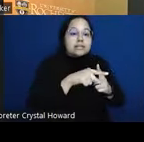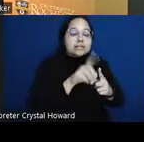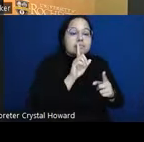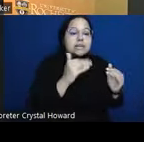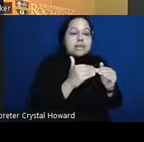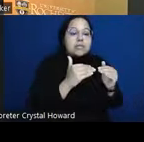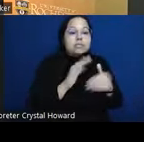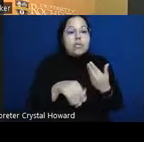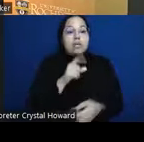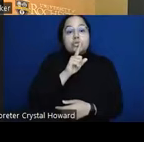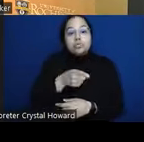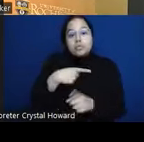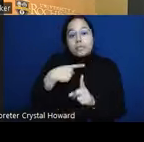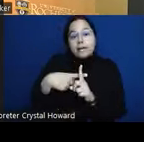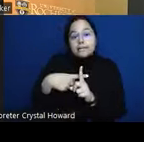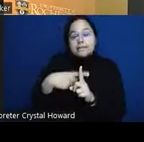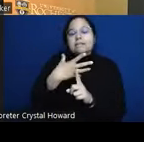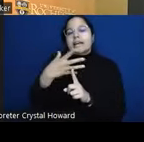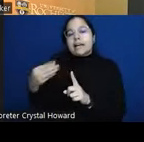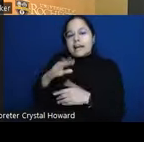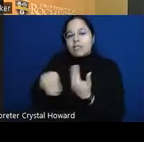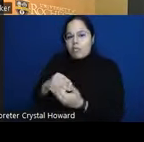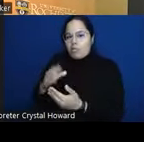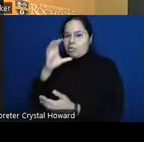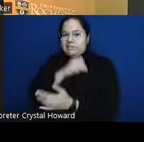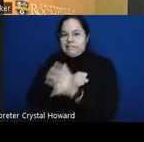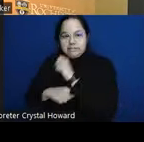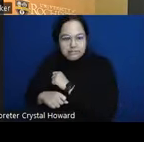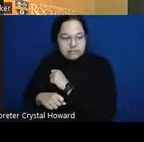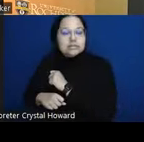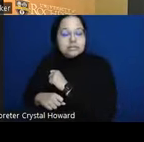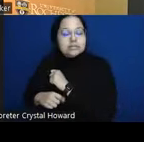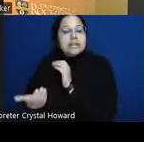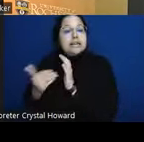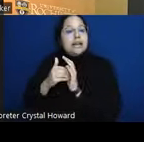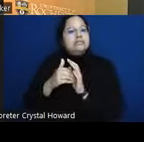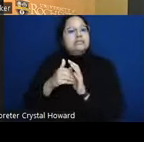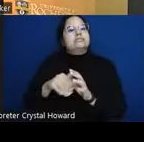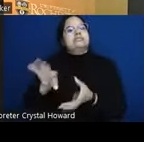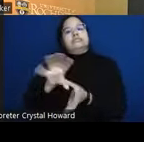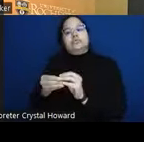which is again our total population times all the the people who weren't going to attempt suicide